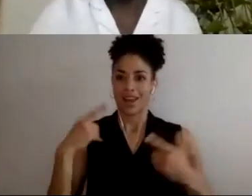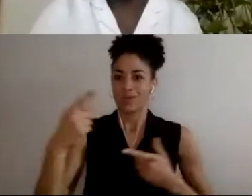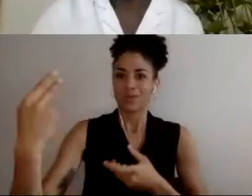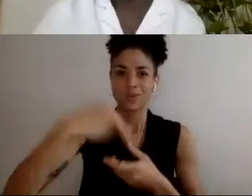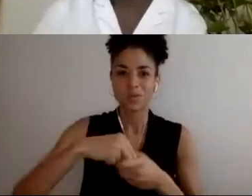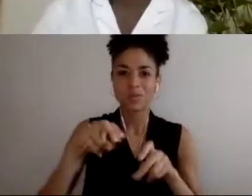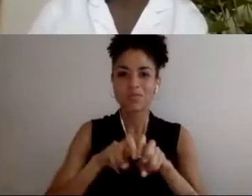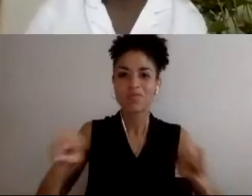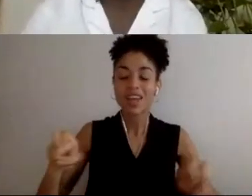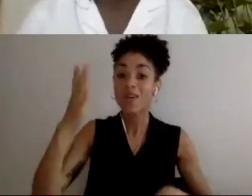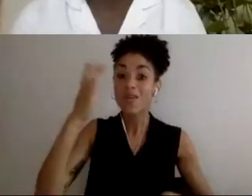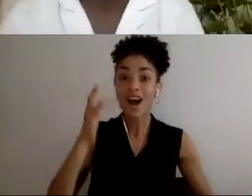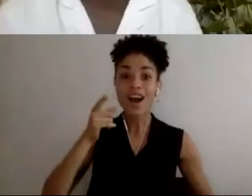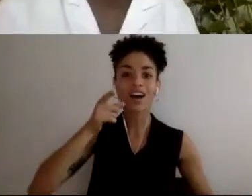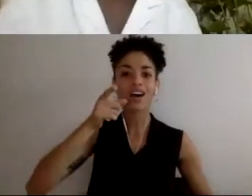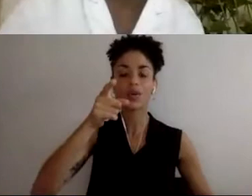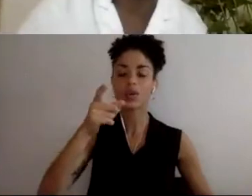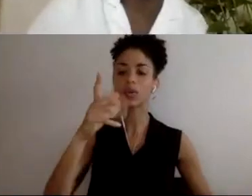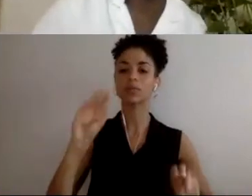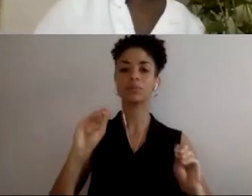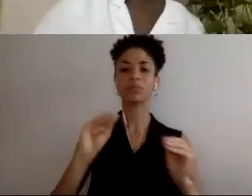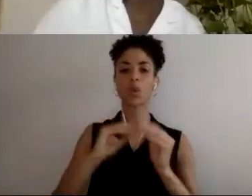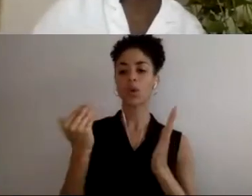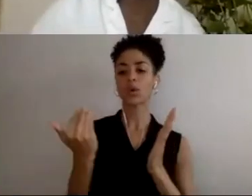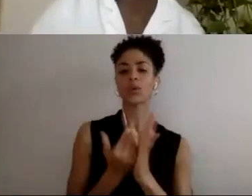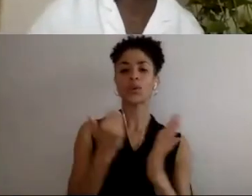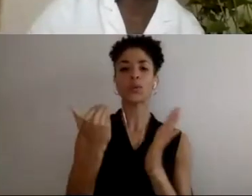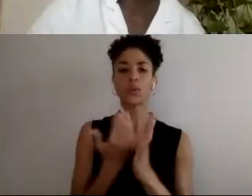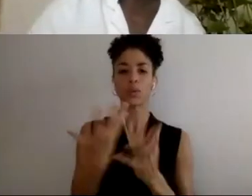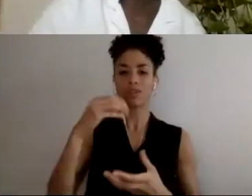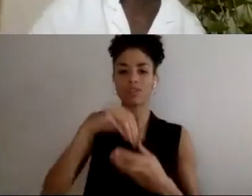someone who's sort of newer to arts administration and has just recently